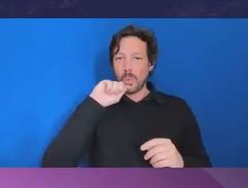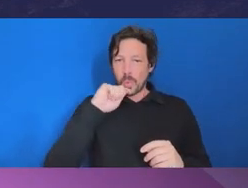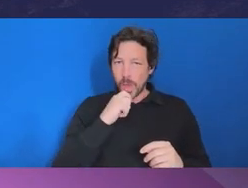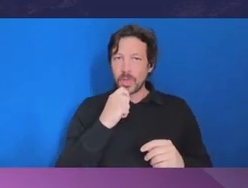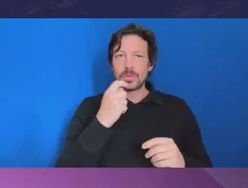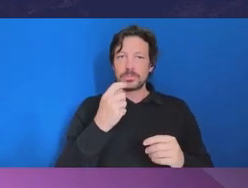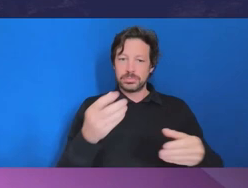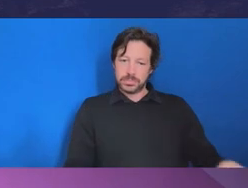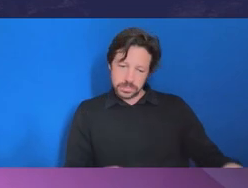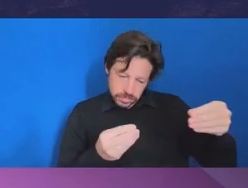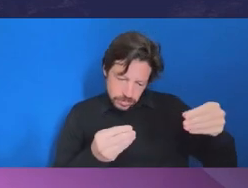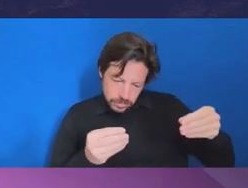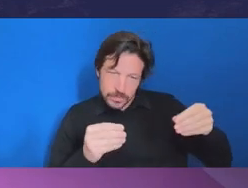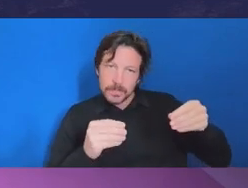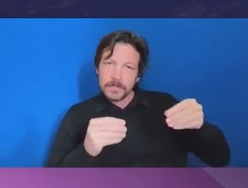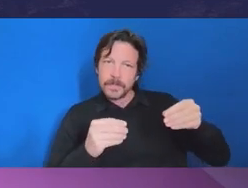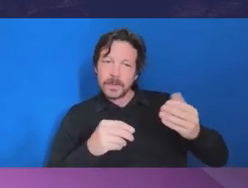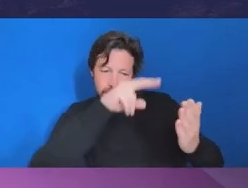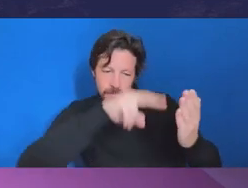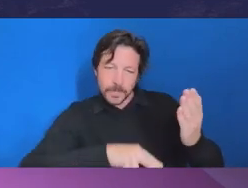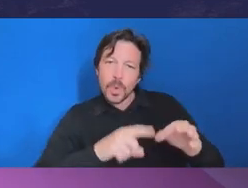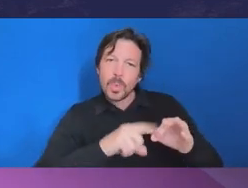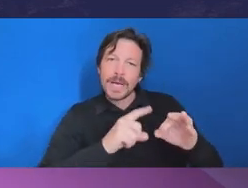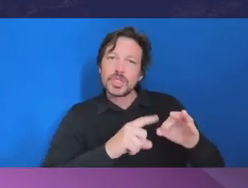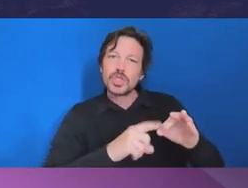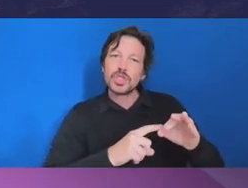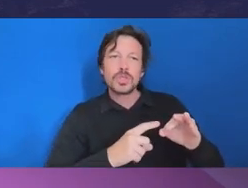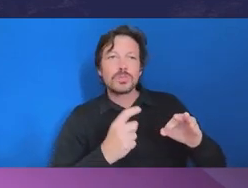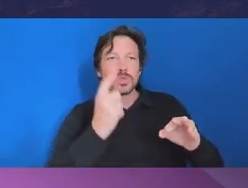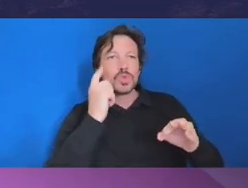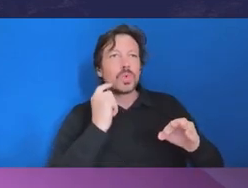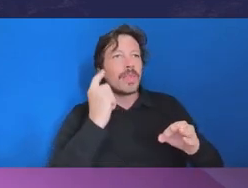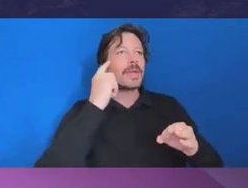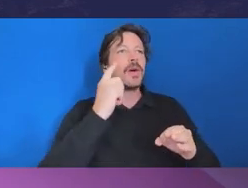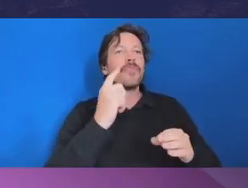and things of those questions and to consider them in future sessions on the integrity matters.